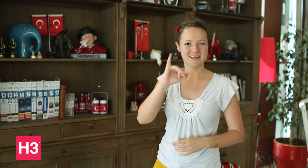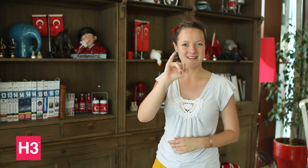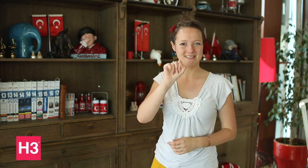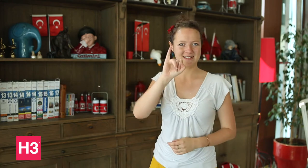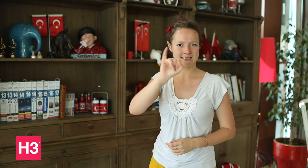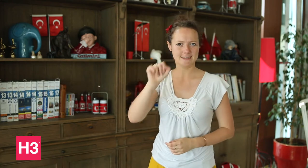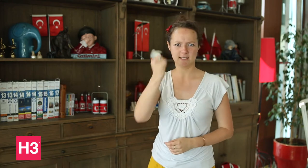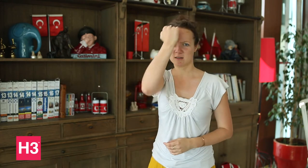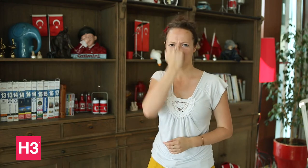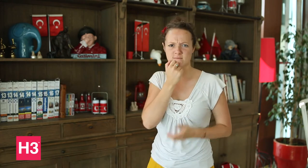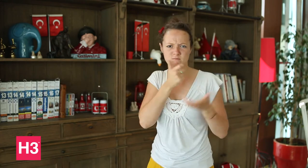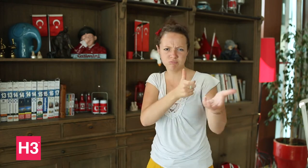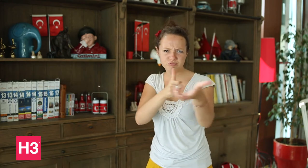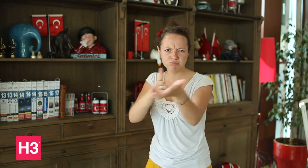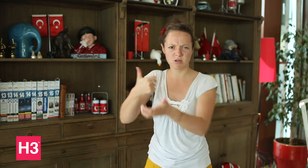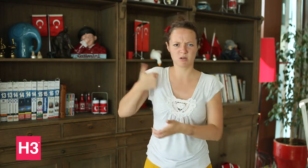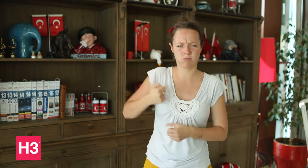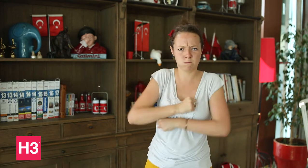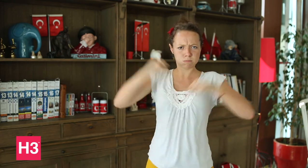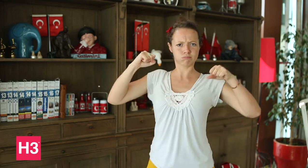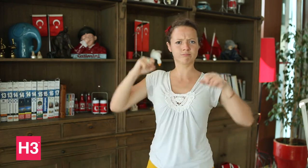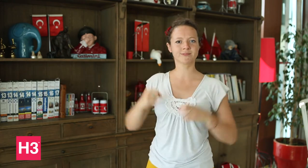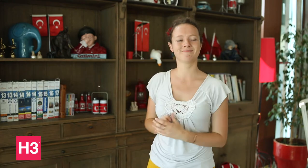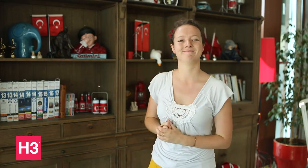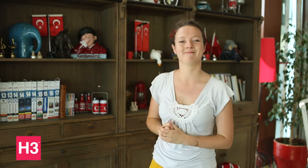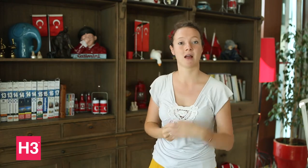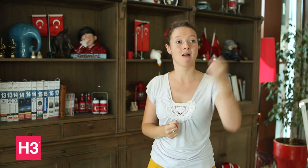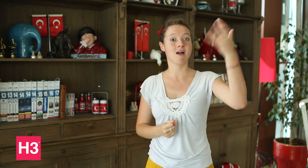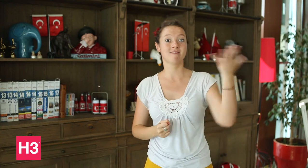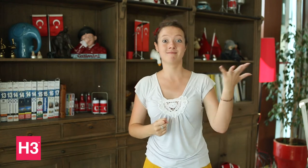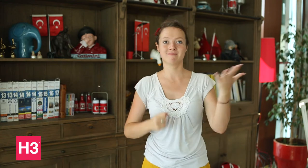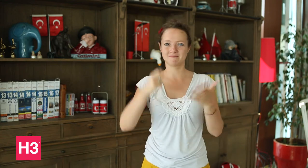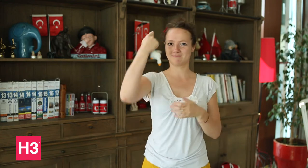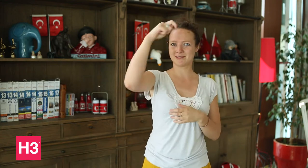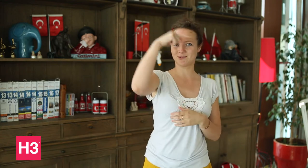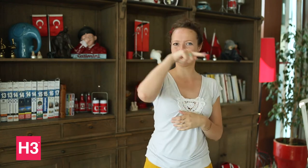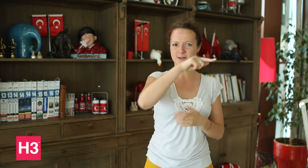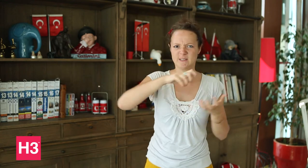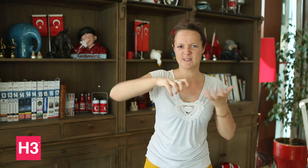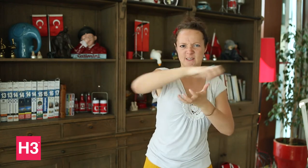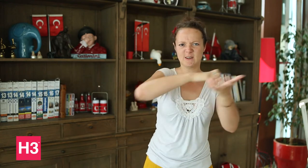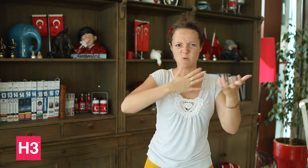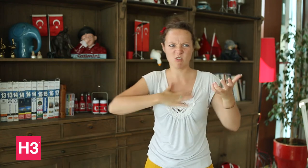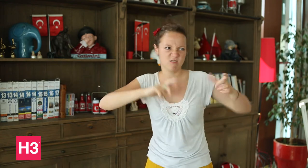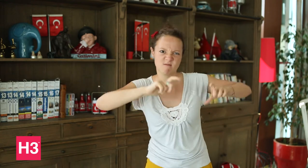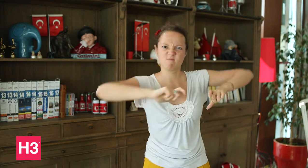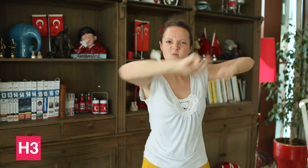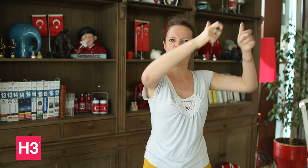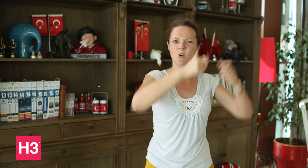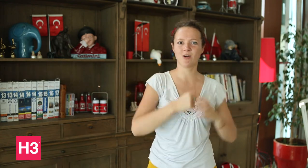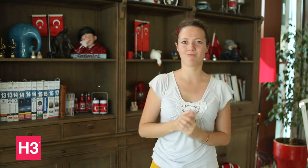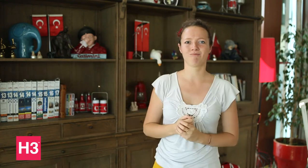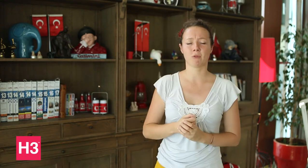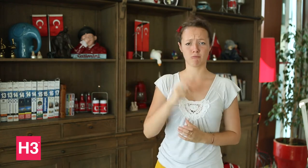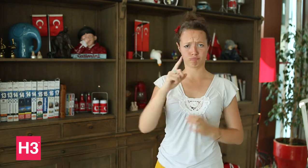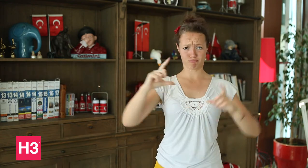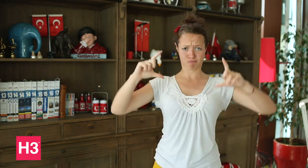some challenges with ISIS and the military coup. Although